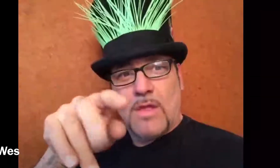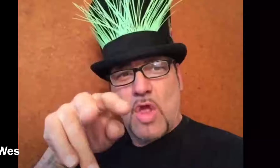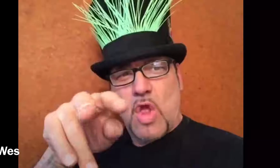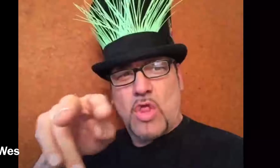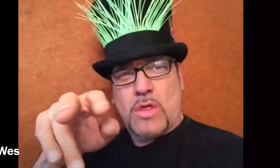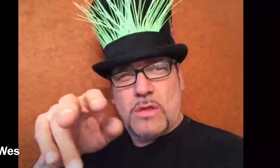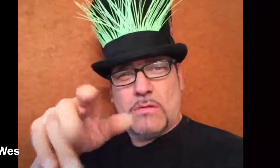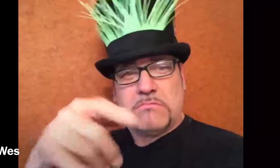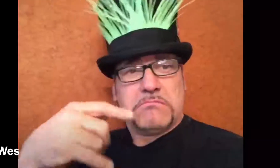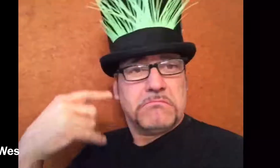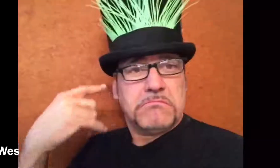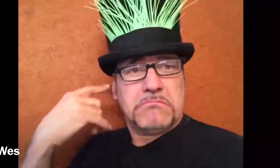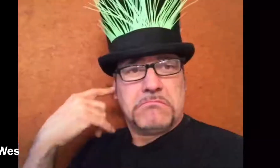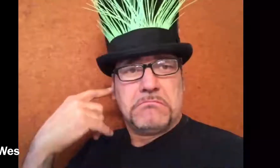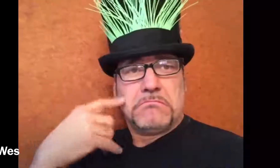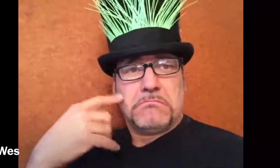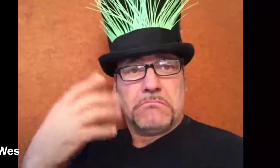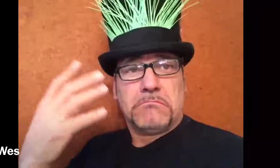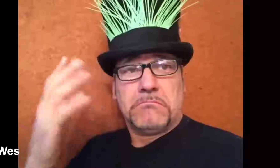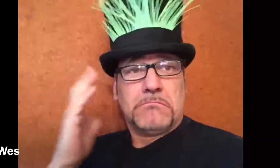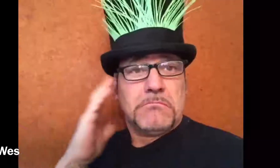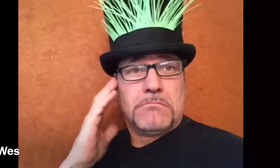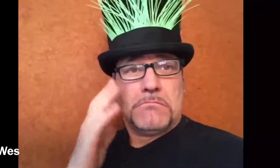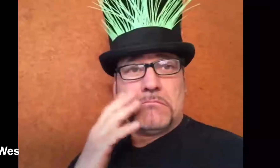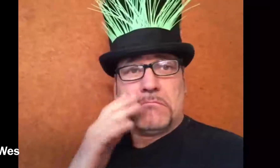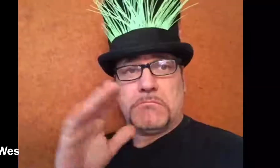Look at my hand I am Deaf